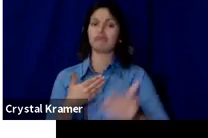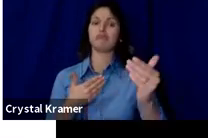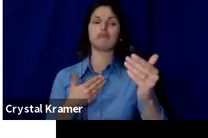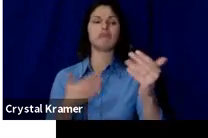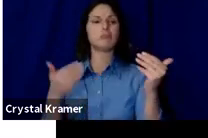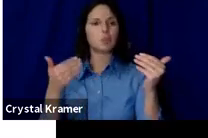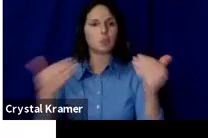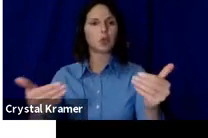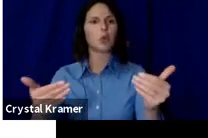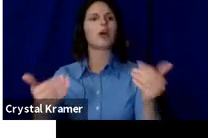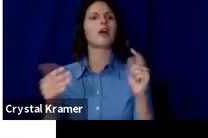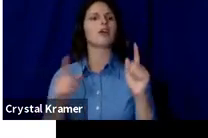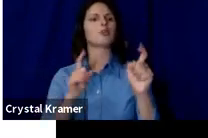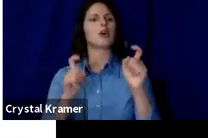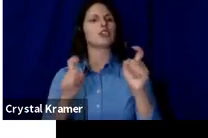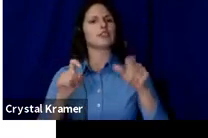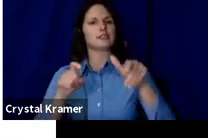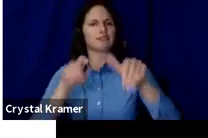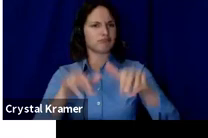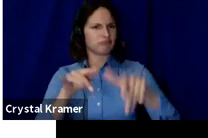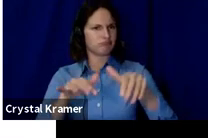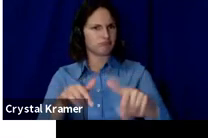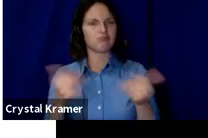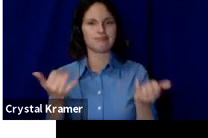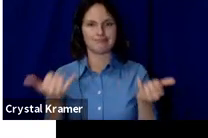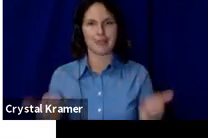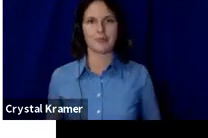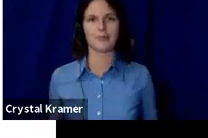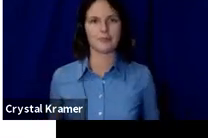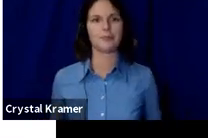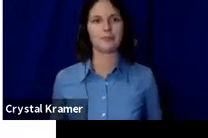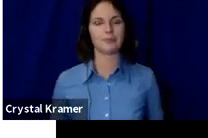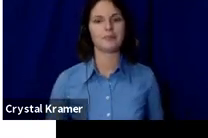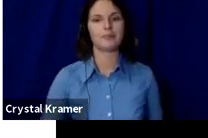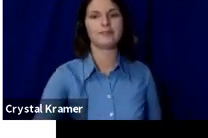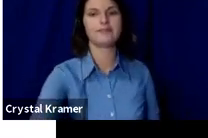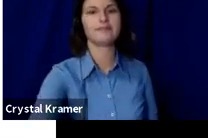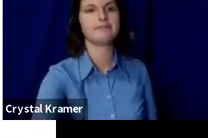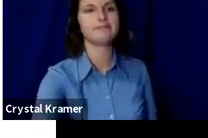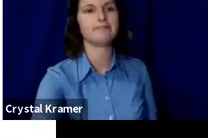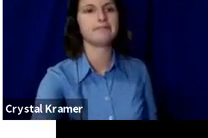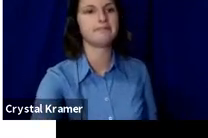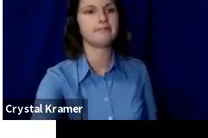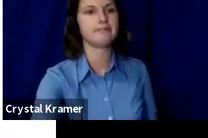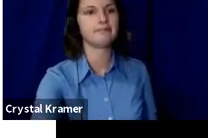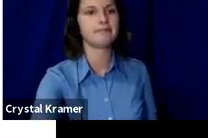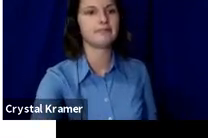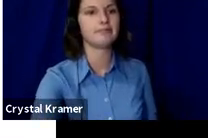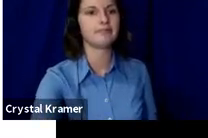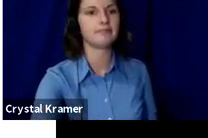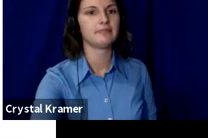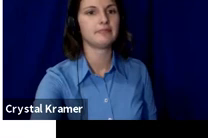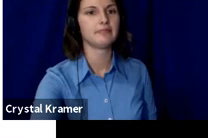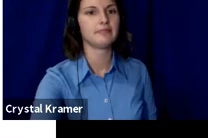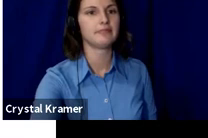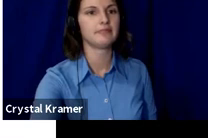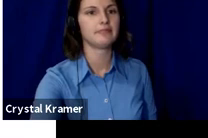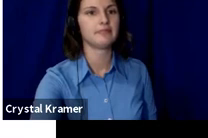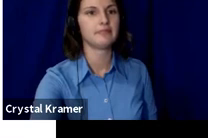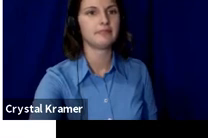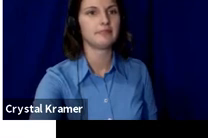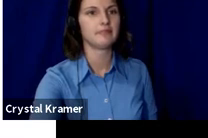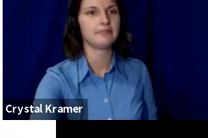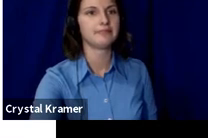your questions in the Chat Box.